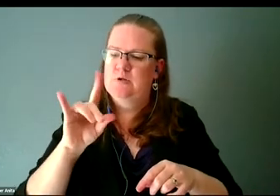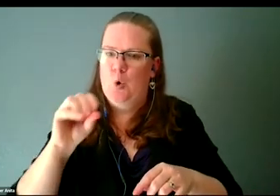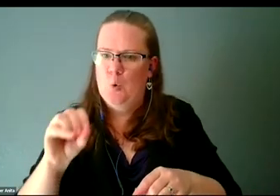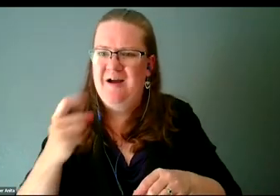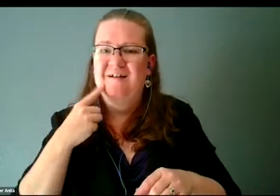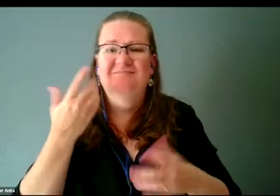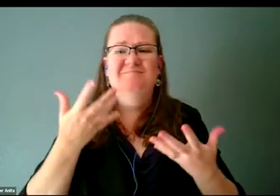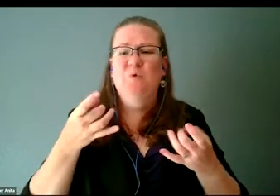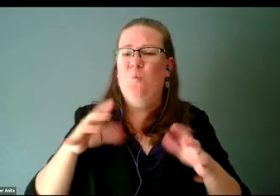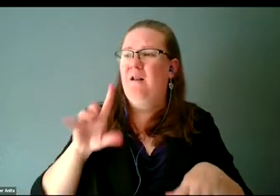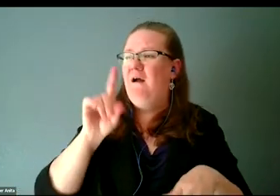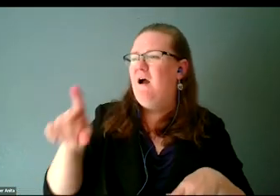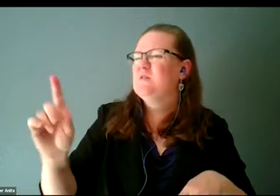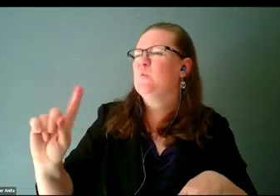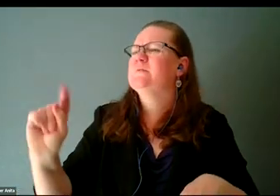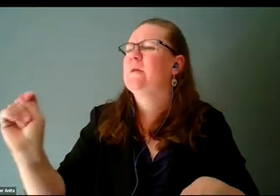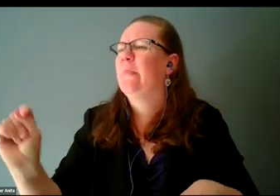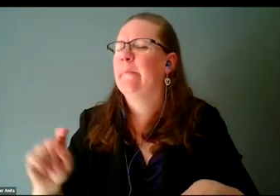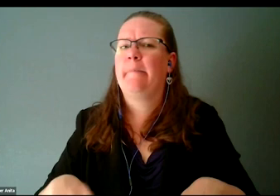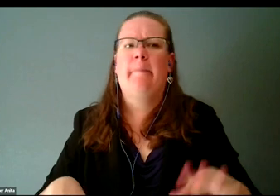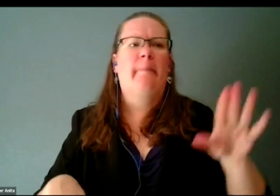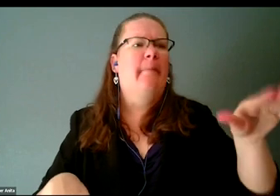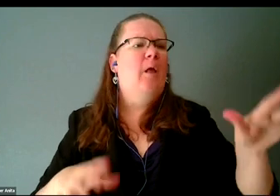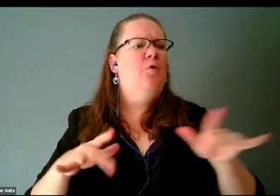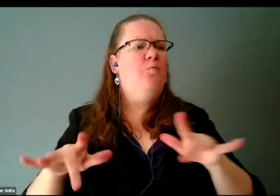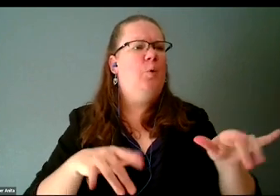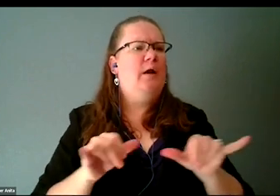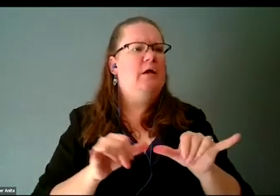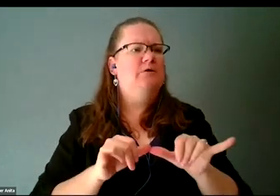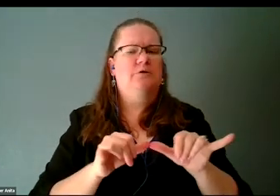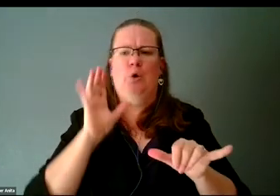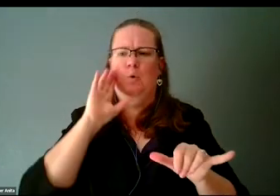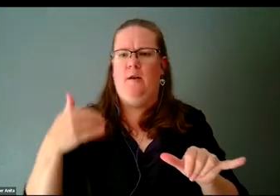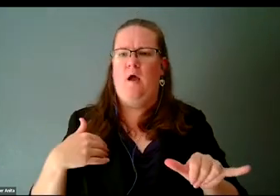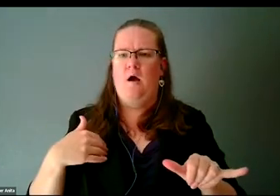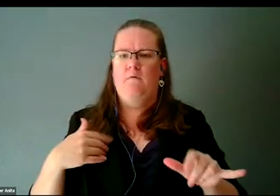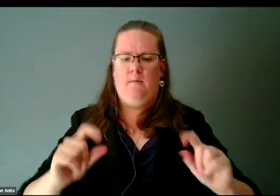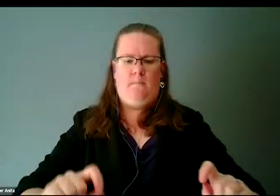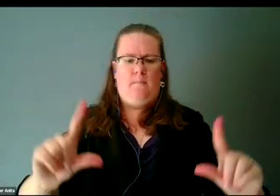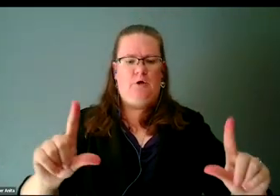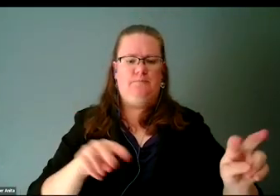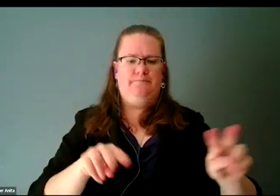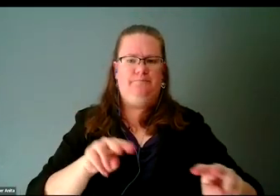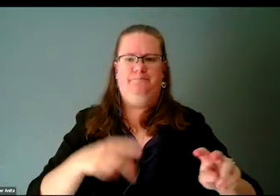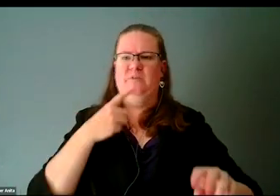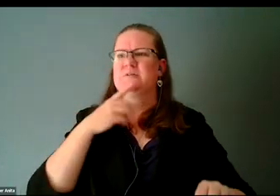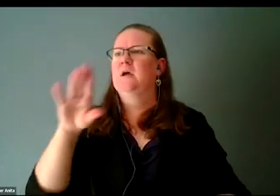I didn't like that the recording engineer would have the little monitor up and he would say, "Do you want me to cut this wave or that wave?"